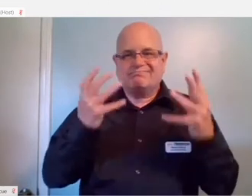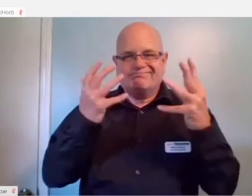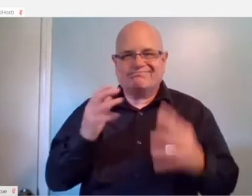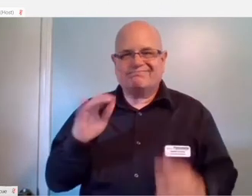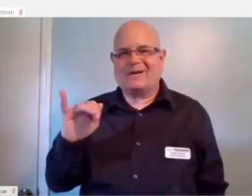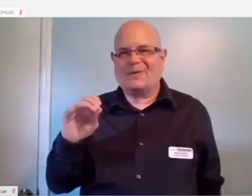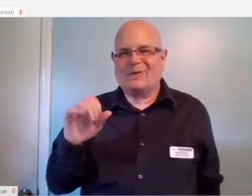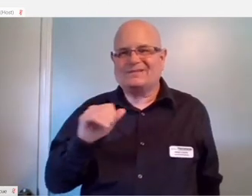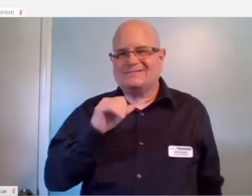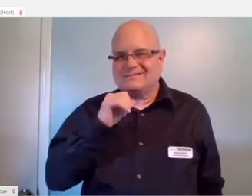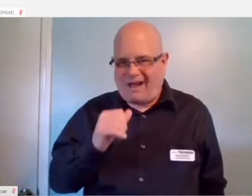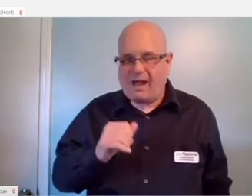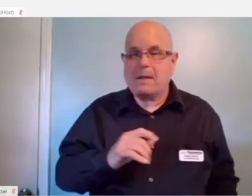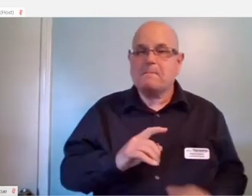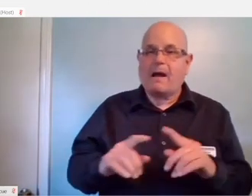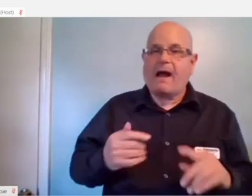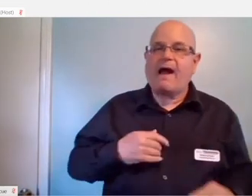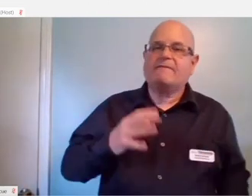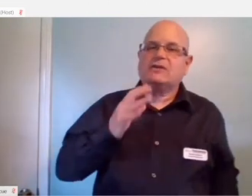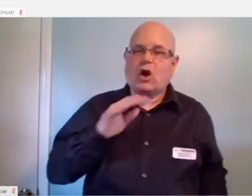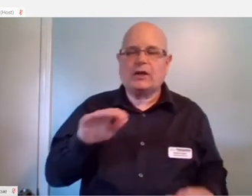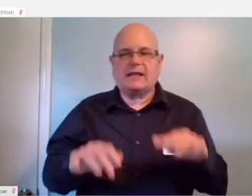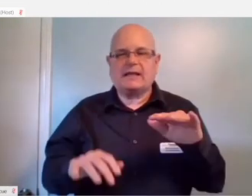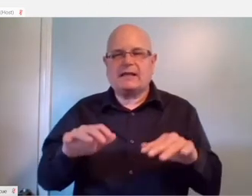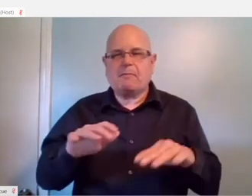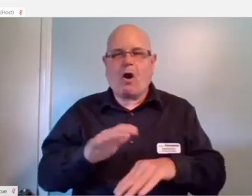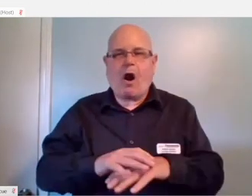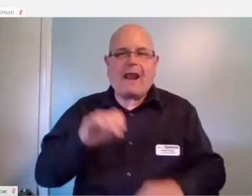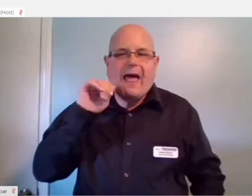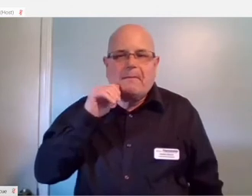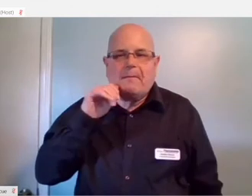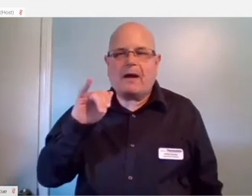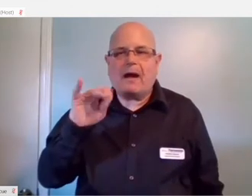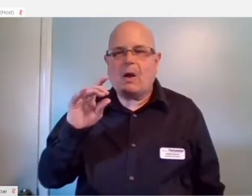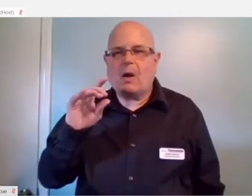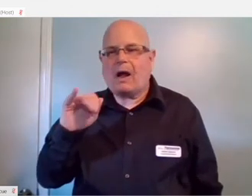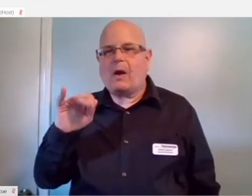However they provide a talking keyboard on Apple IOS.